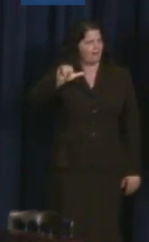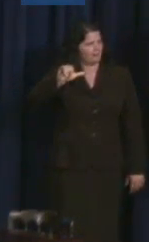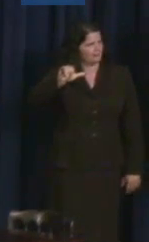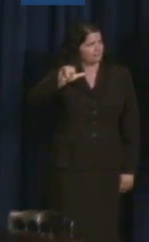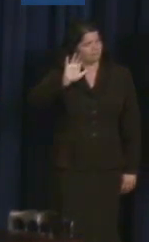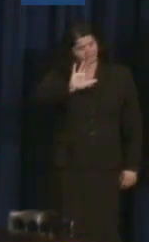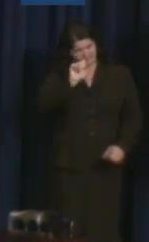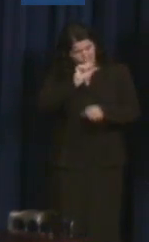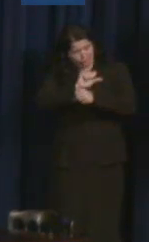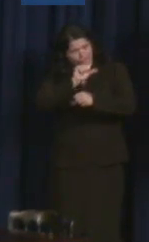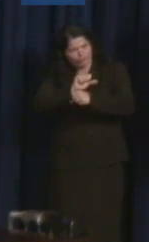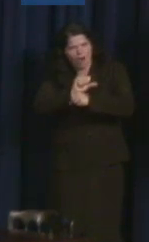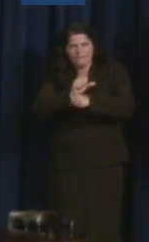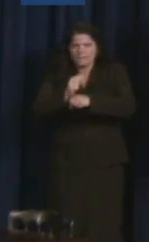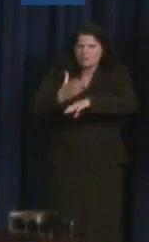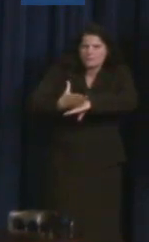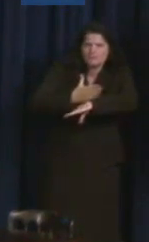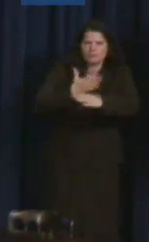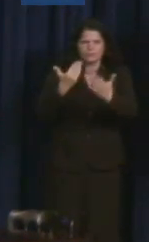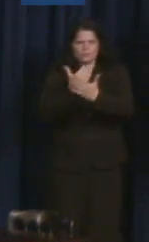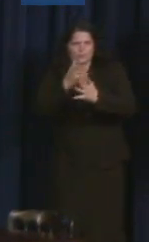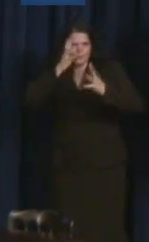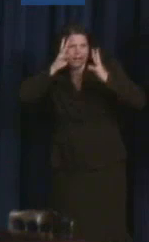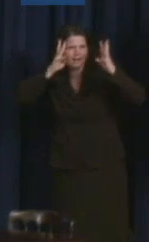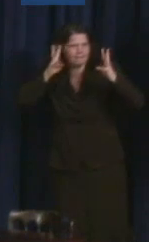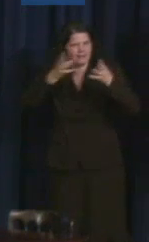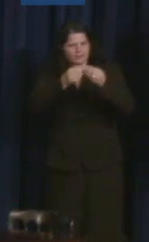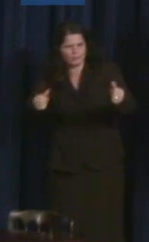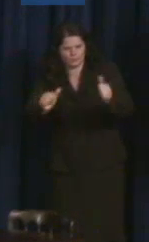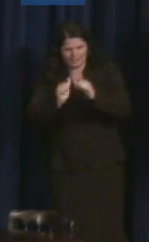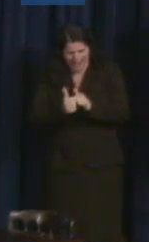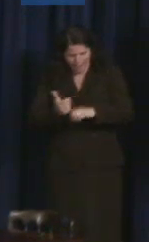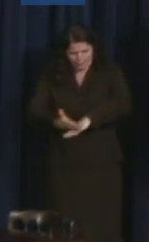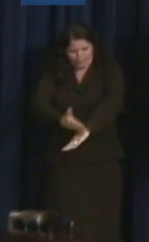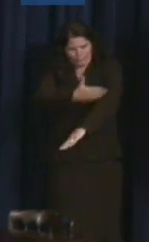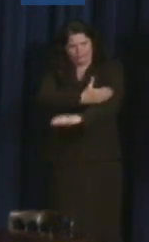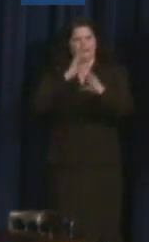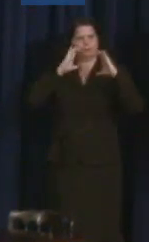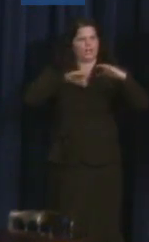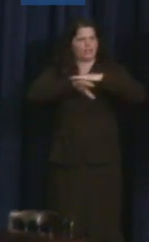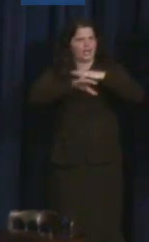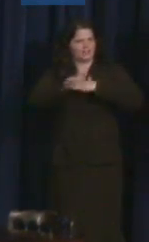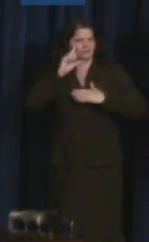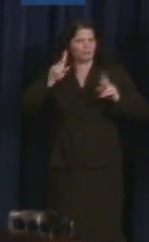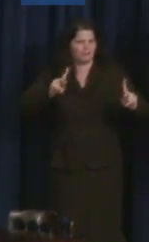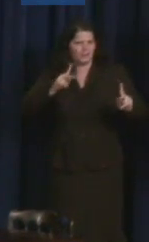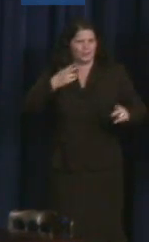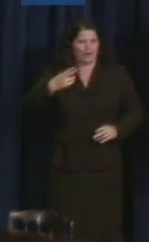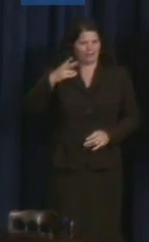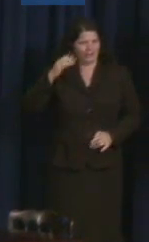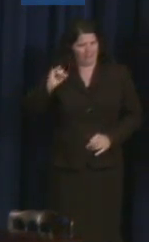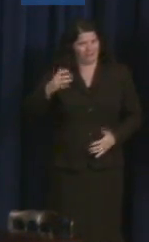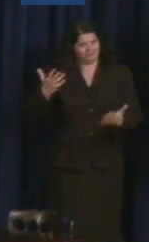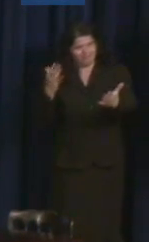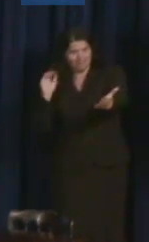increase communication and information access for people who are hearing impaired. Mike. Where's Mike.